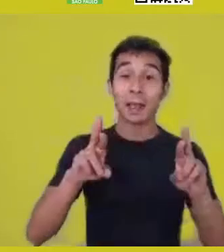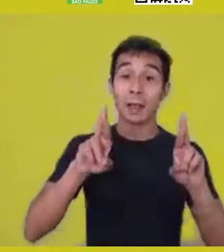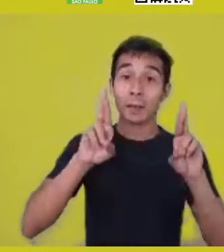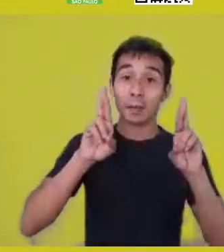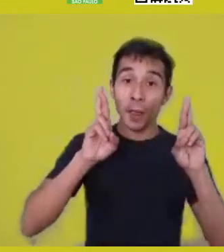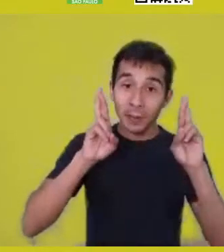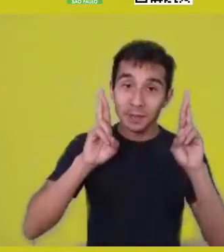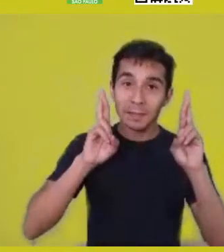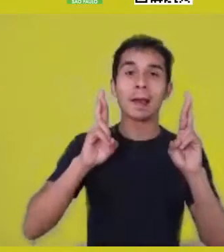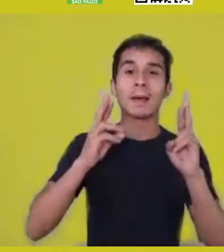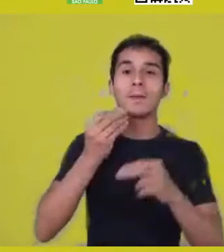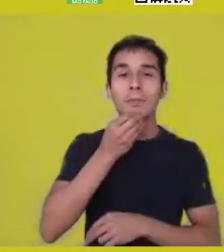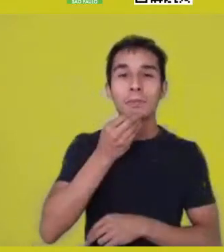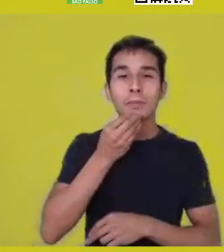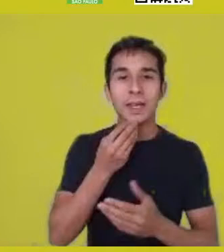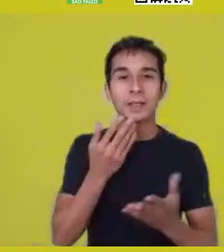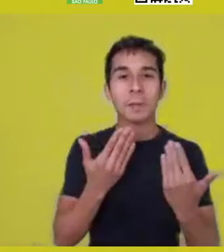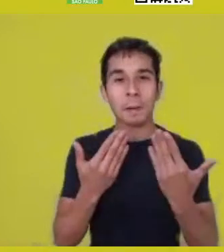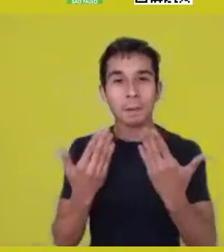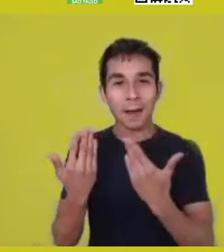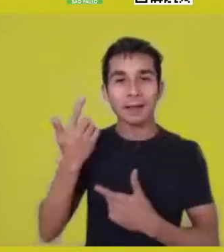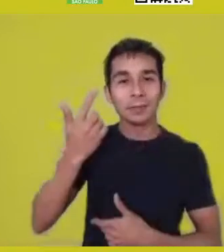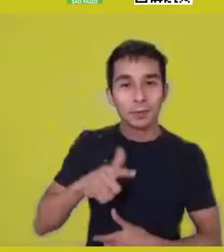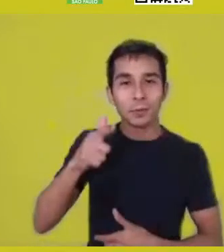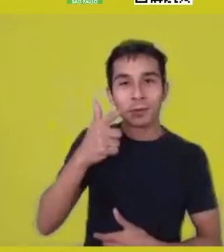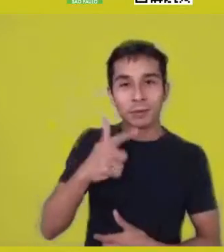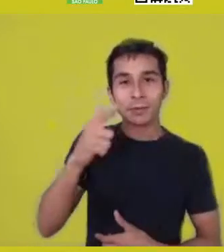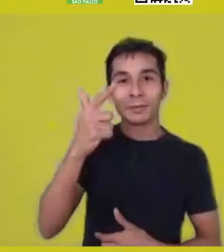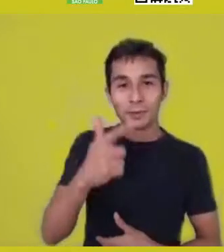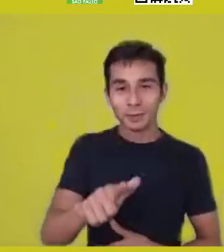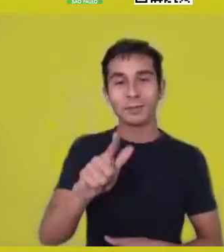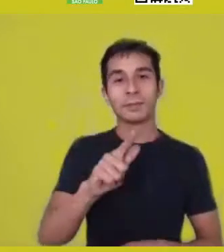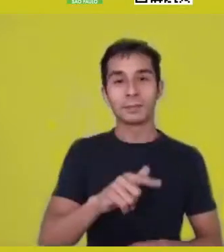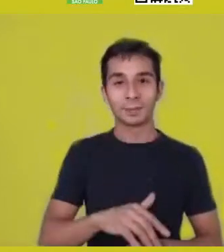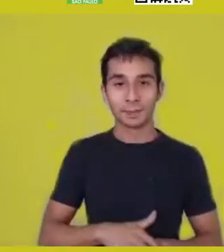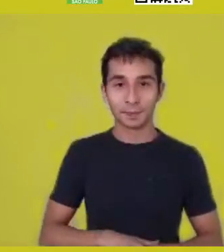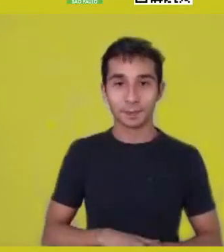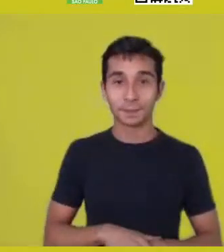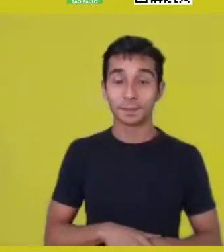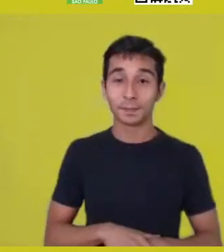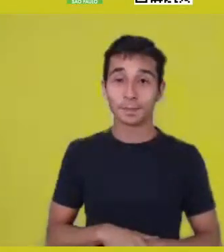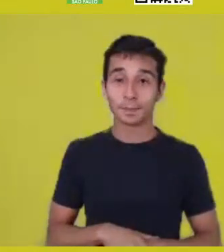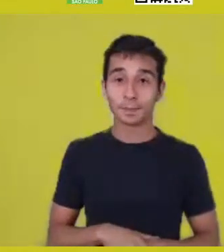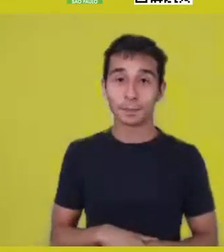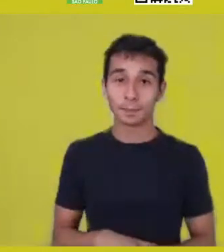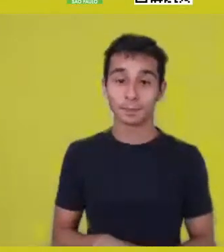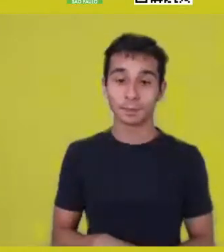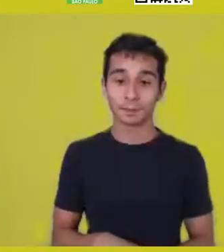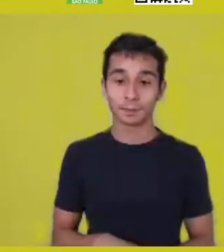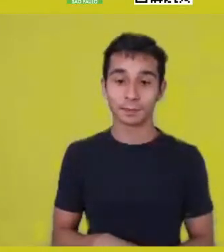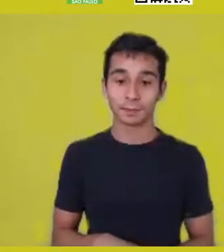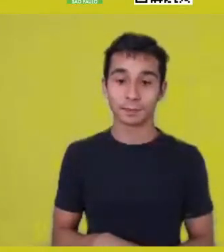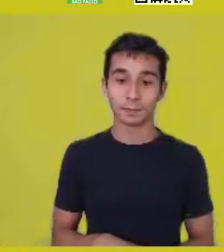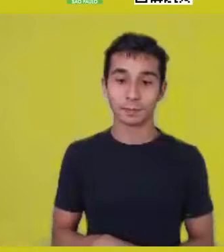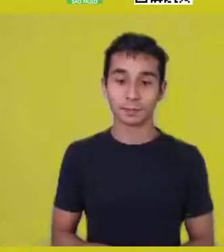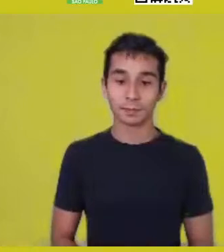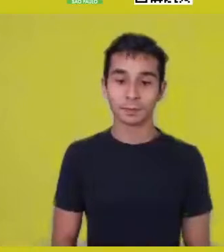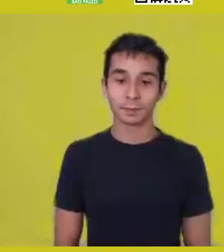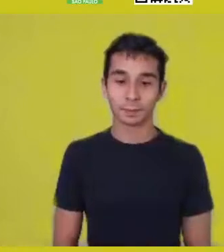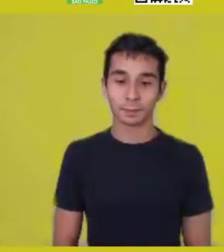I think something very important